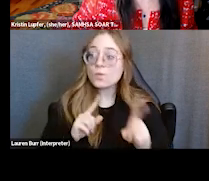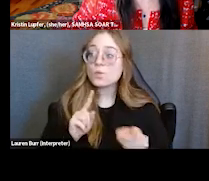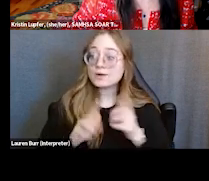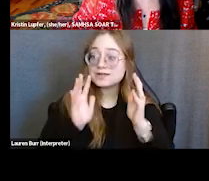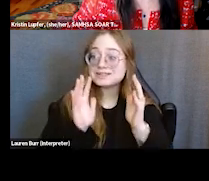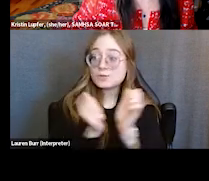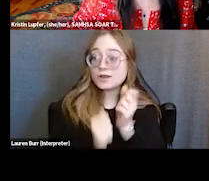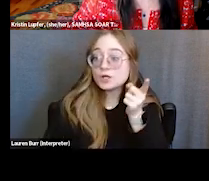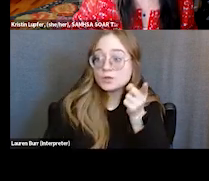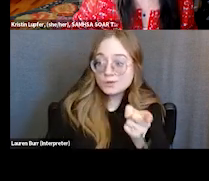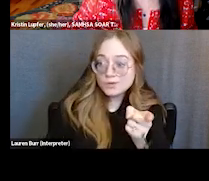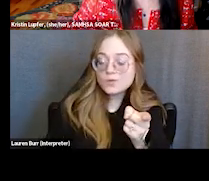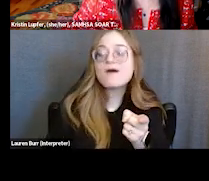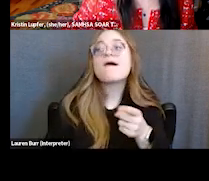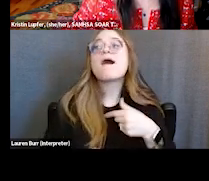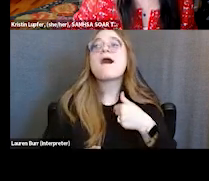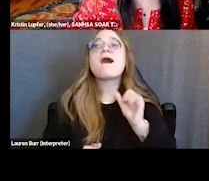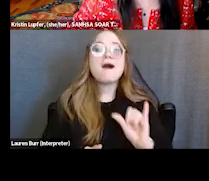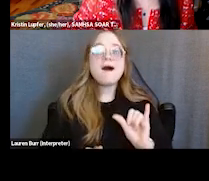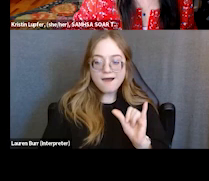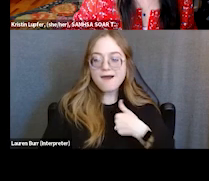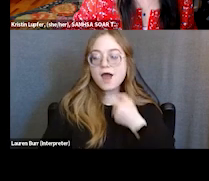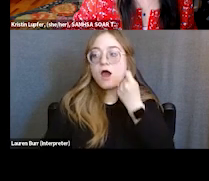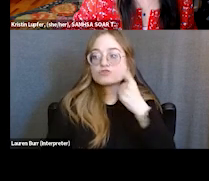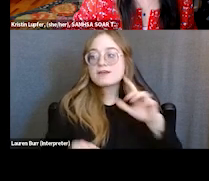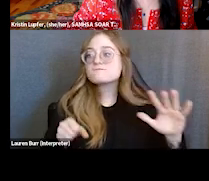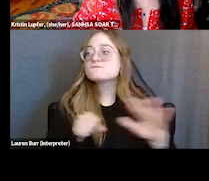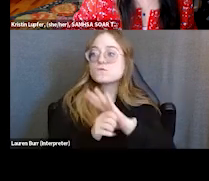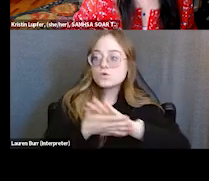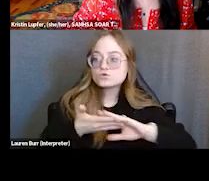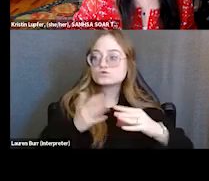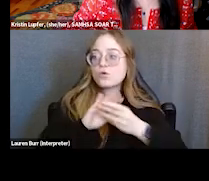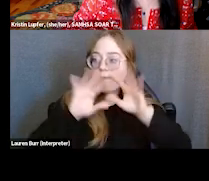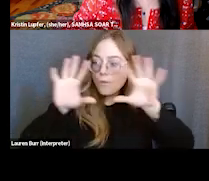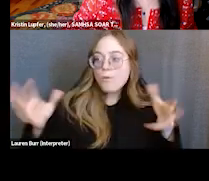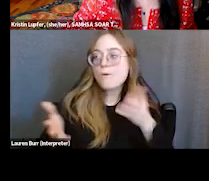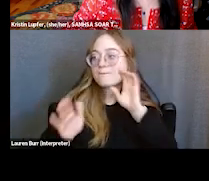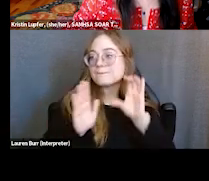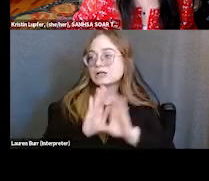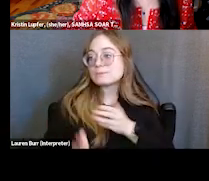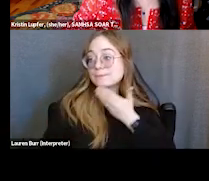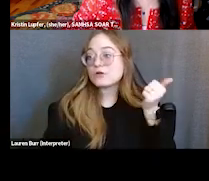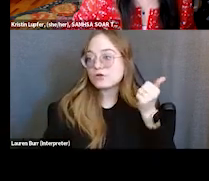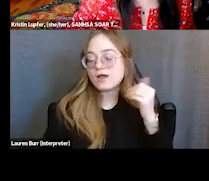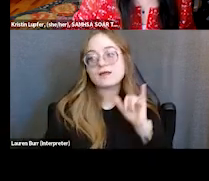and that collateral history is extremely valuable for us and we can really collaborate together